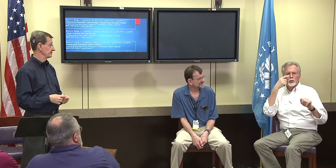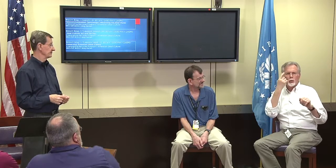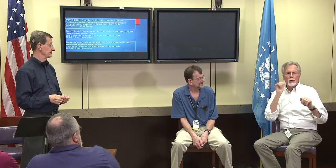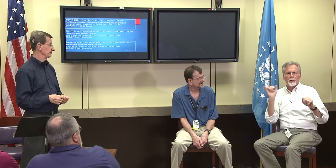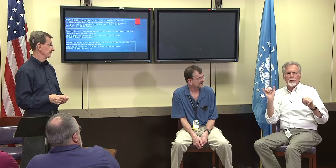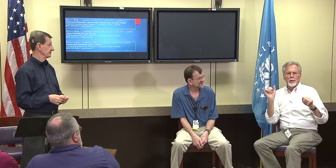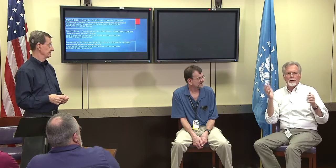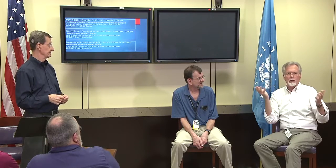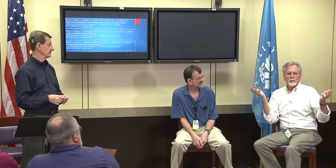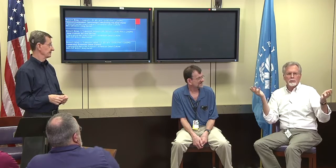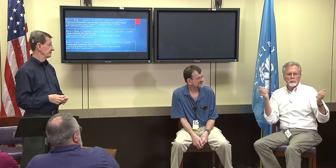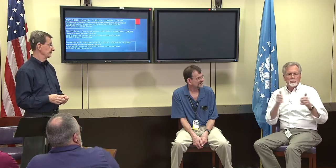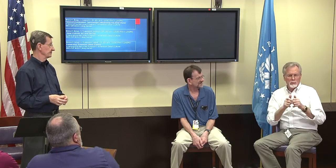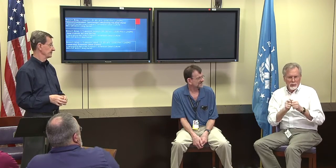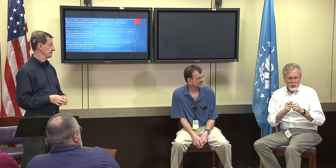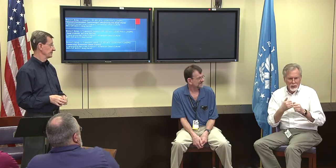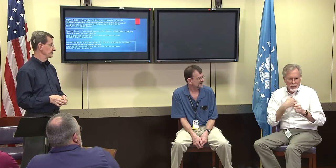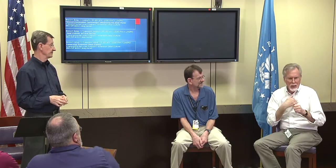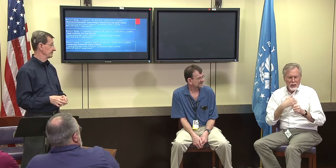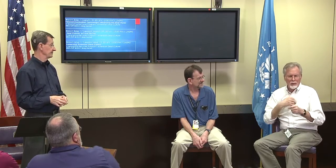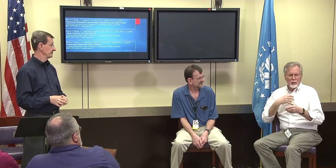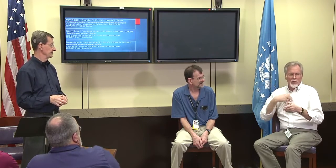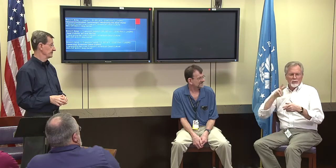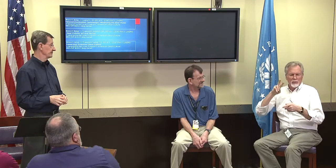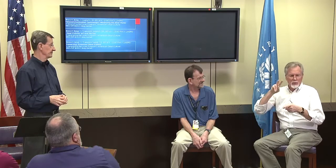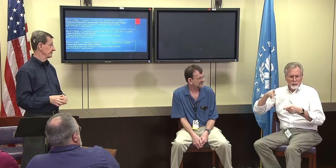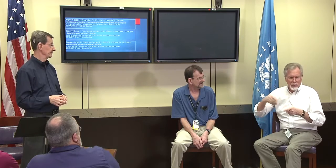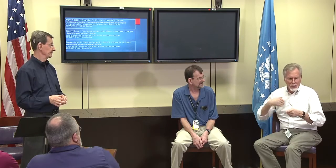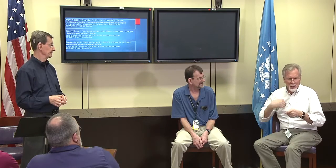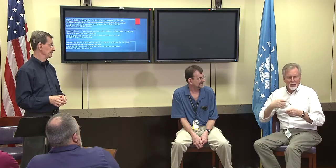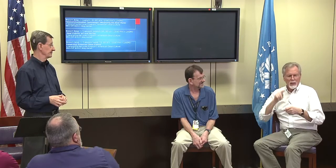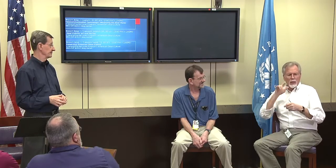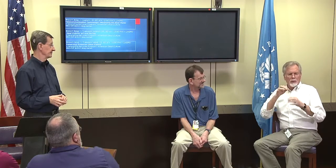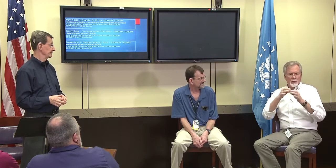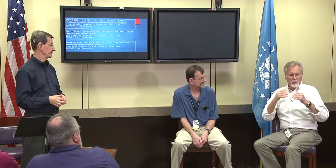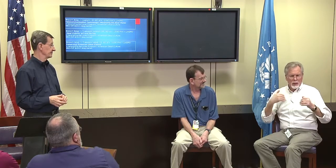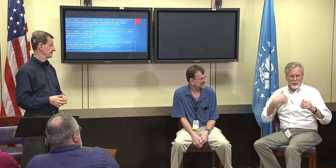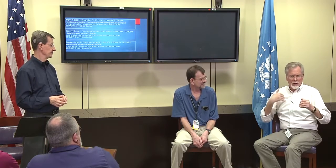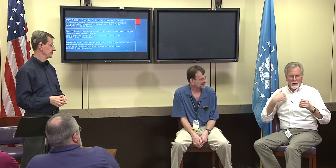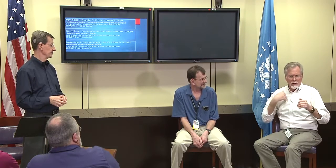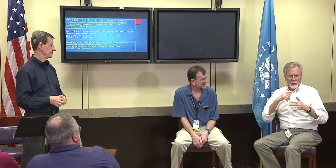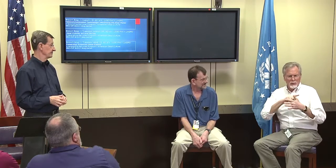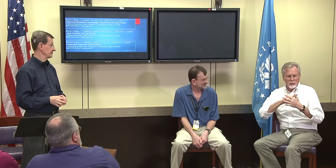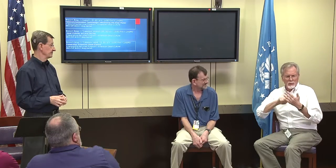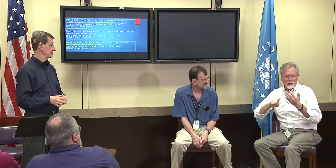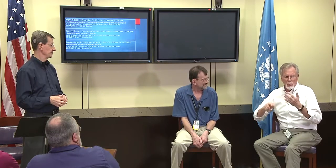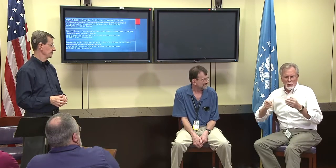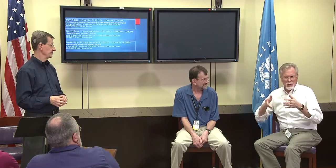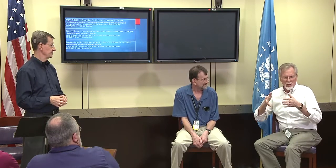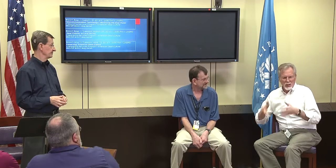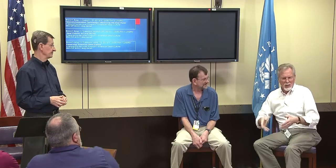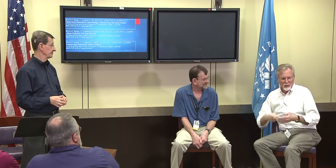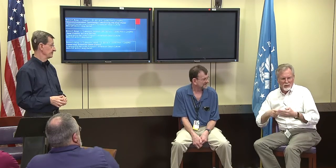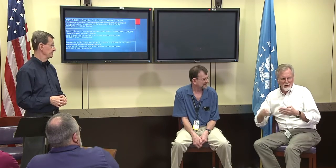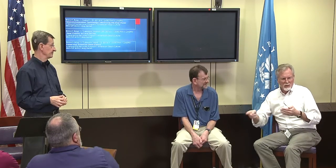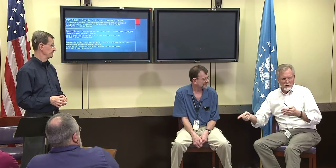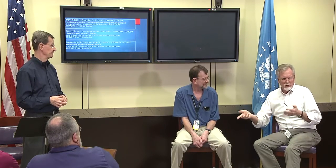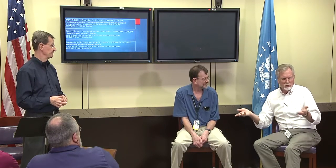I don't know what it's going to look like exactly. I know we have the pagers, we have the videophones, we have captioning etcetera, etcetera.